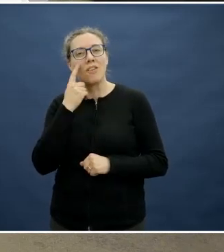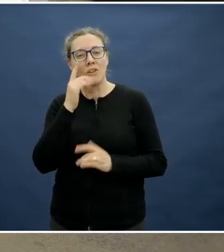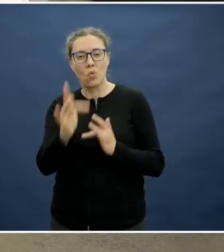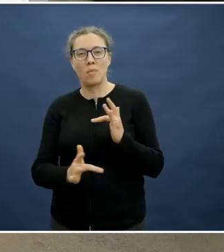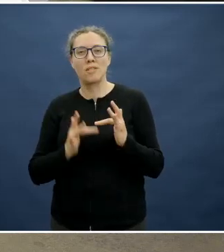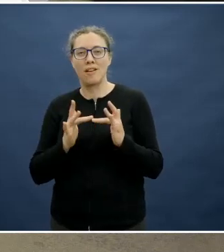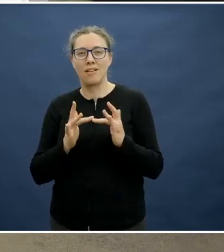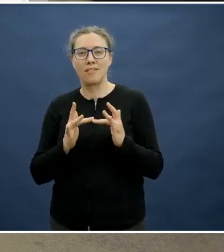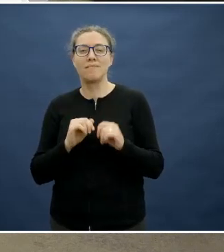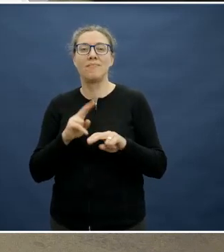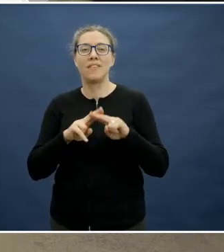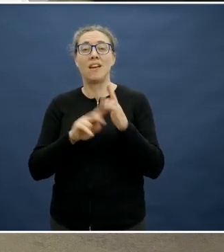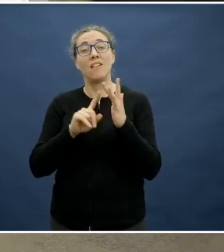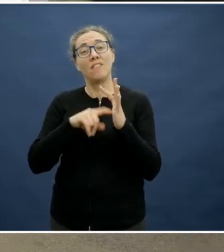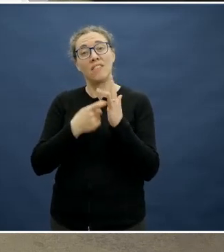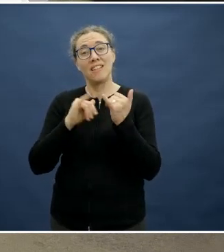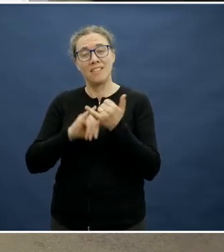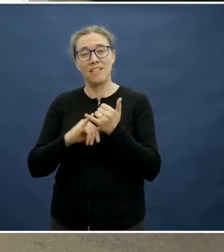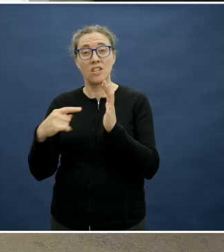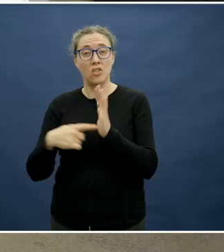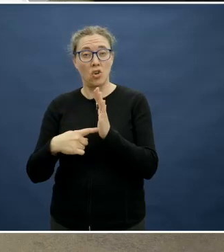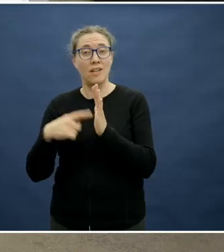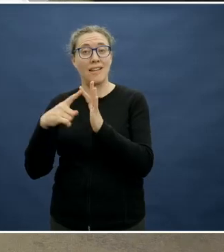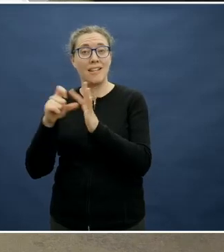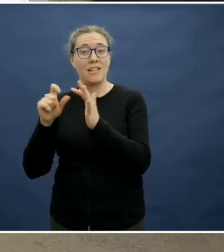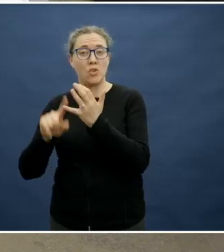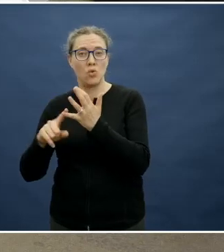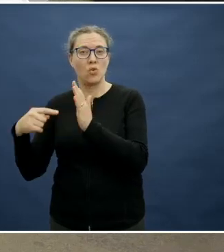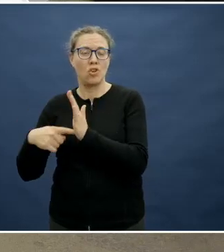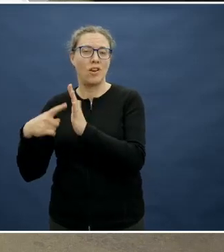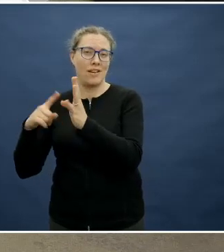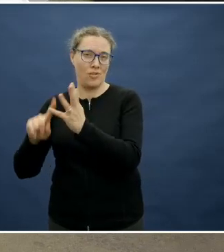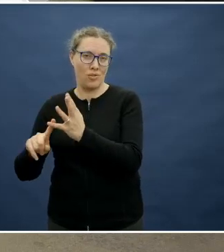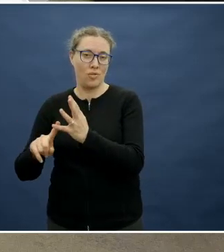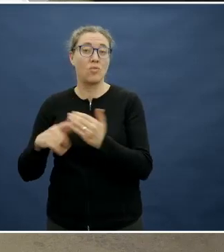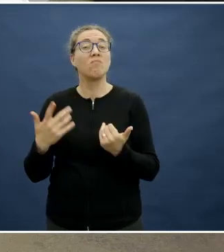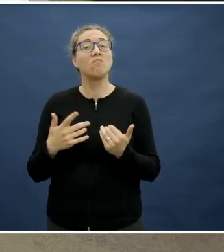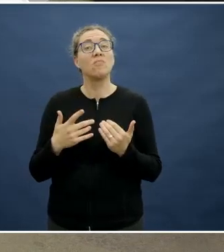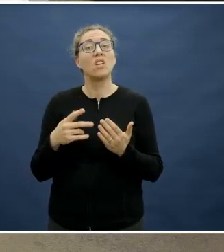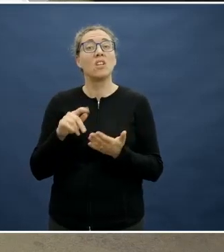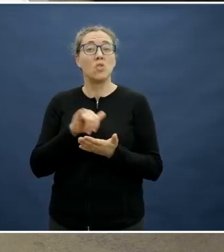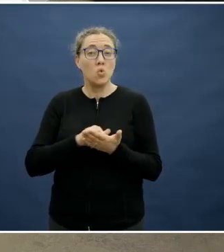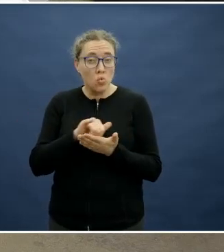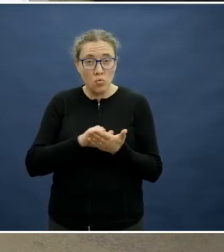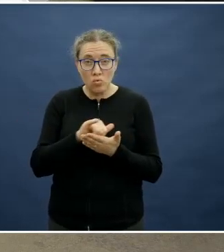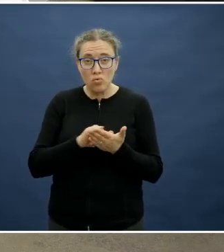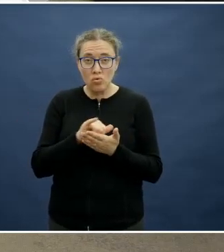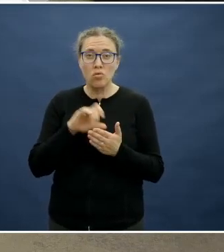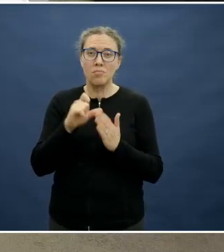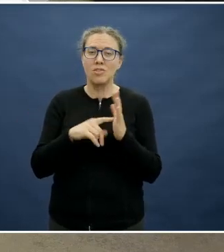You can go to flinders.edu.au, our YouTube channel or our Flinders University Brave webpage.